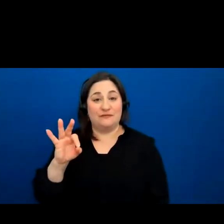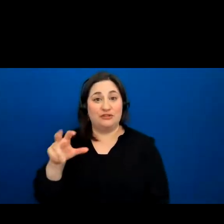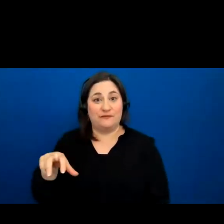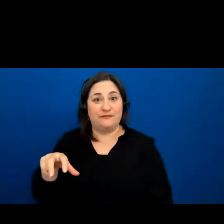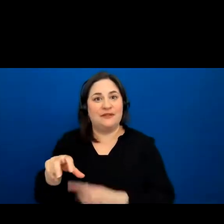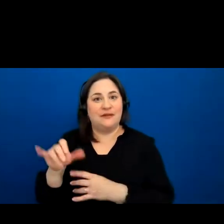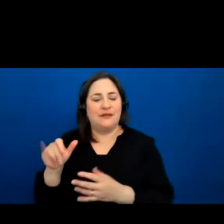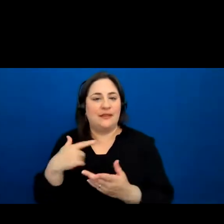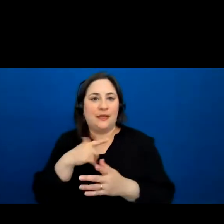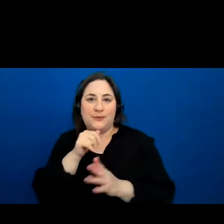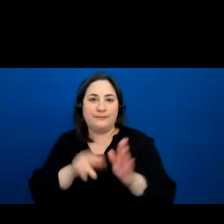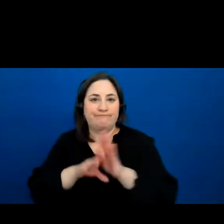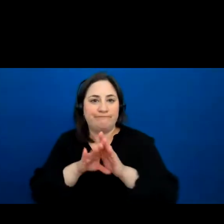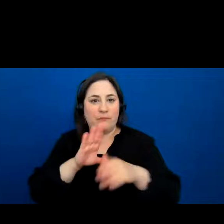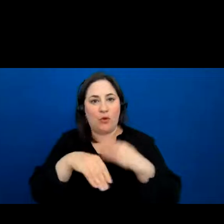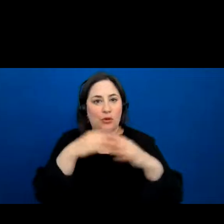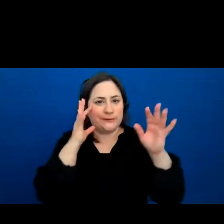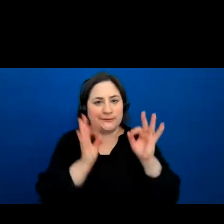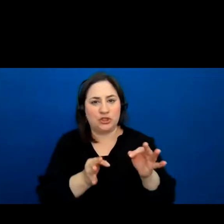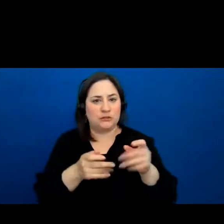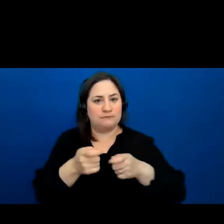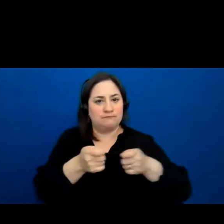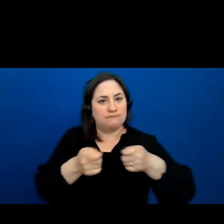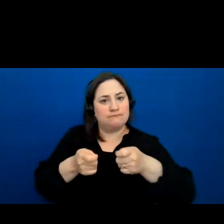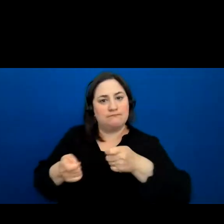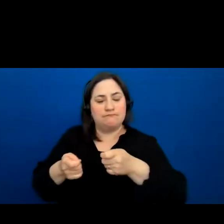did all the decisions and ruled their respective parts.